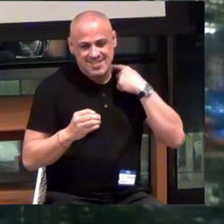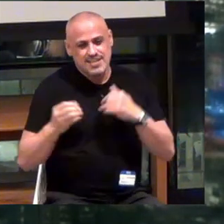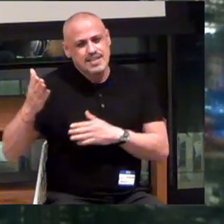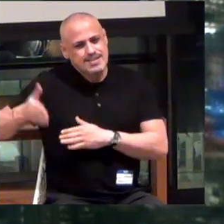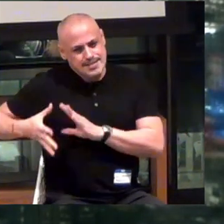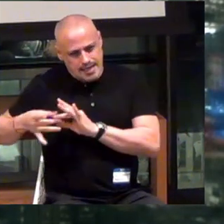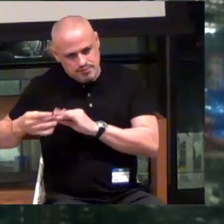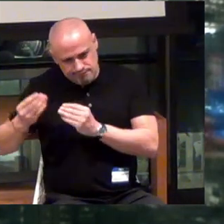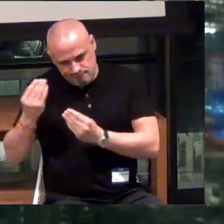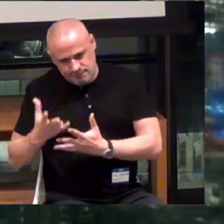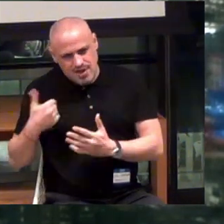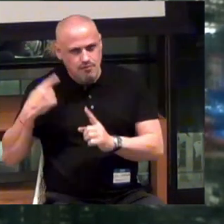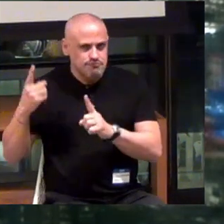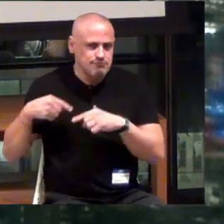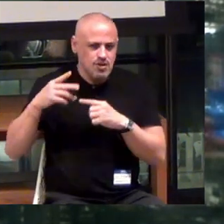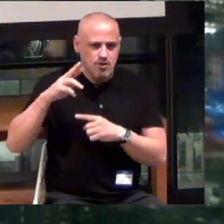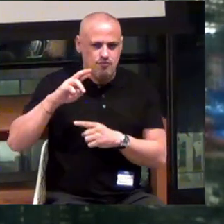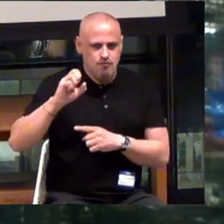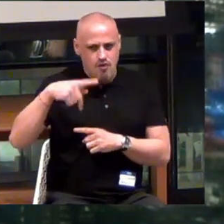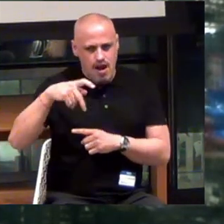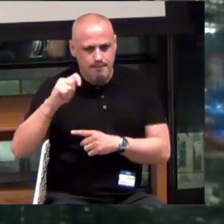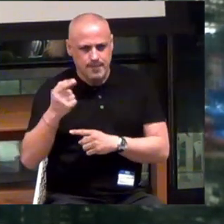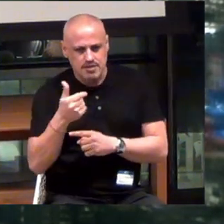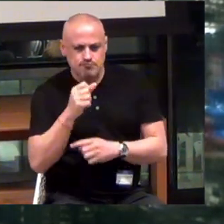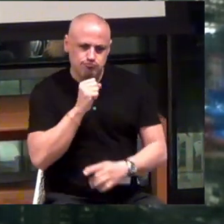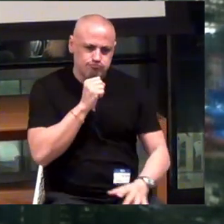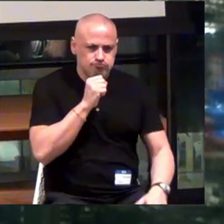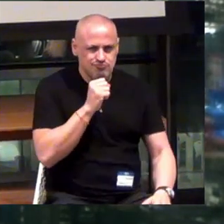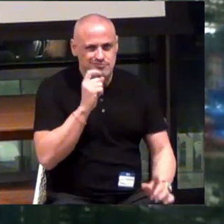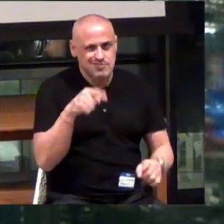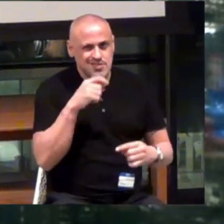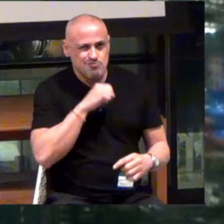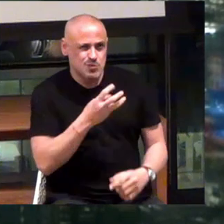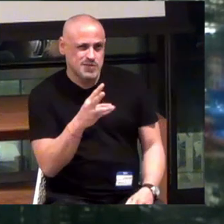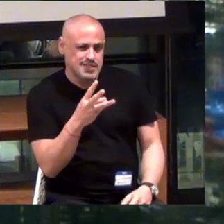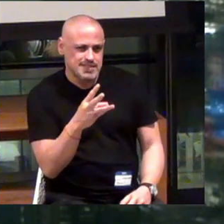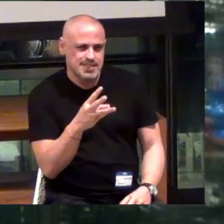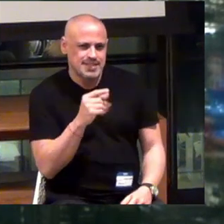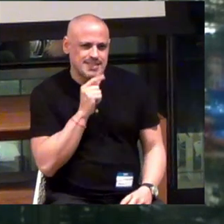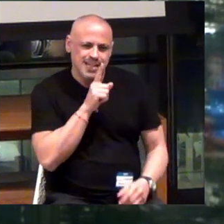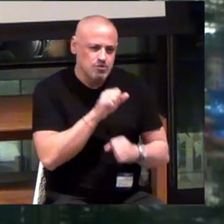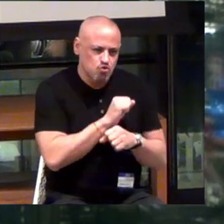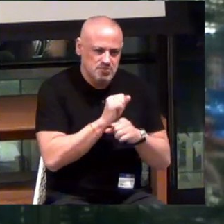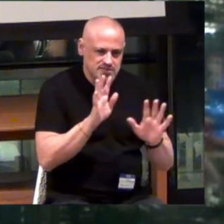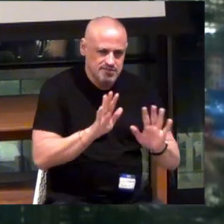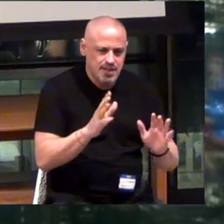I've been rapping kind of... Since I was 16 years old. Not really. I wanted to be a rapper.